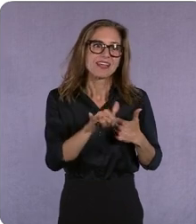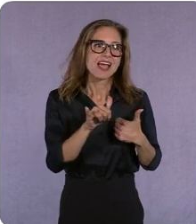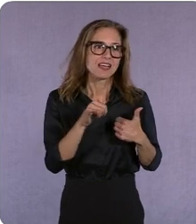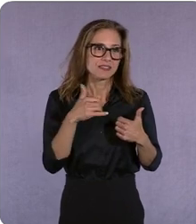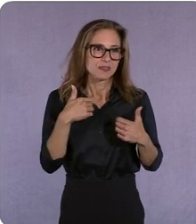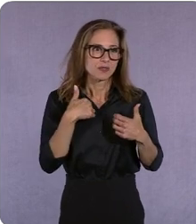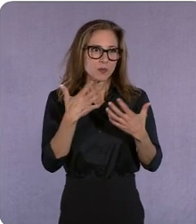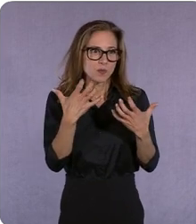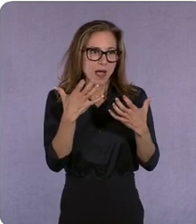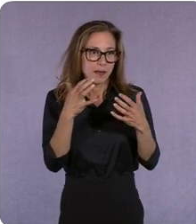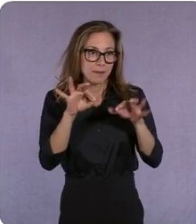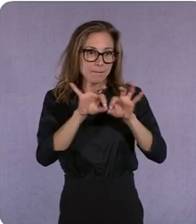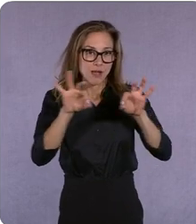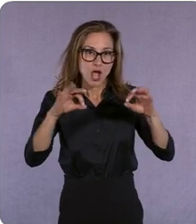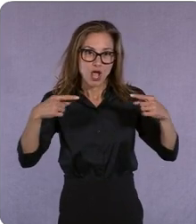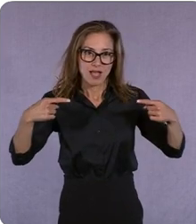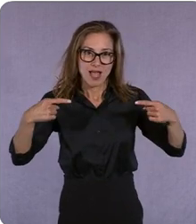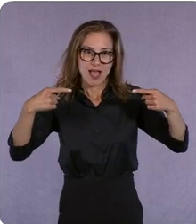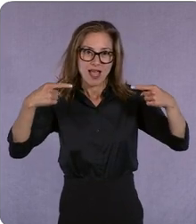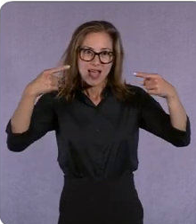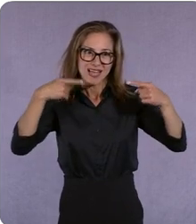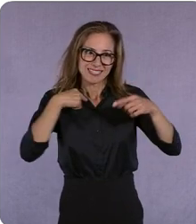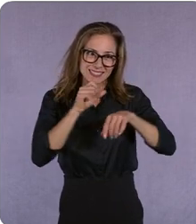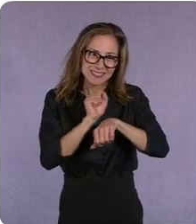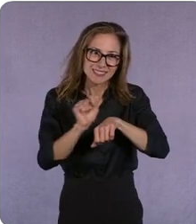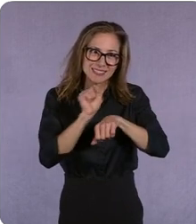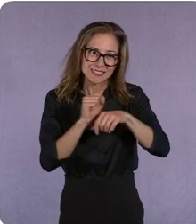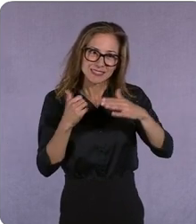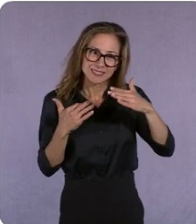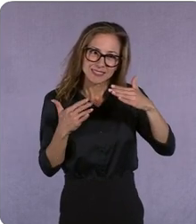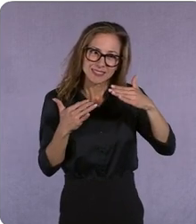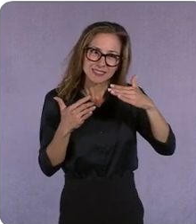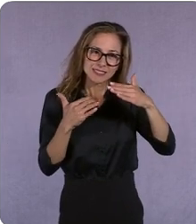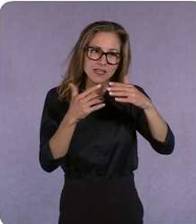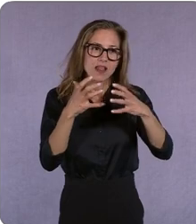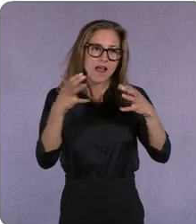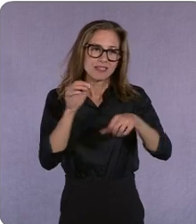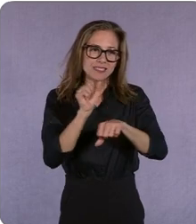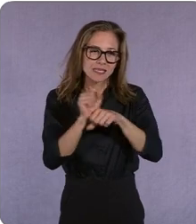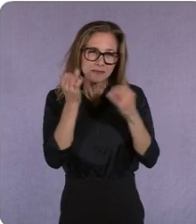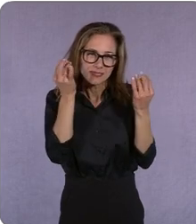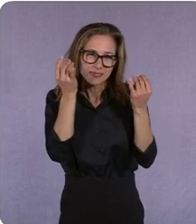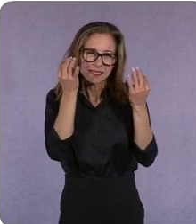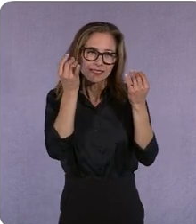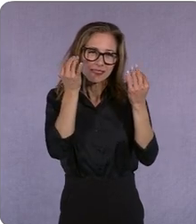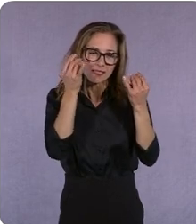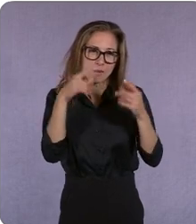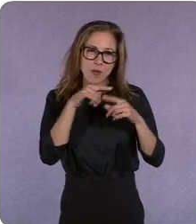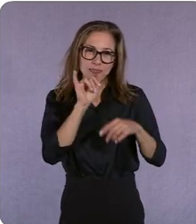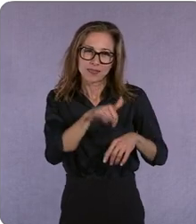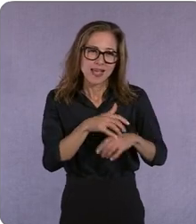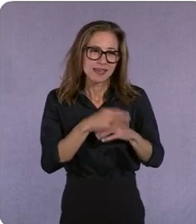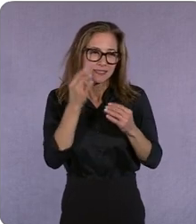and higher so i mean it's something we spend a lot of time thinking about every day especially in a post-pandemic world right >>Allan: Yeah yeah i know exactly.